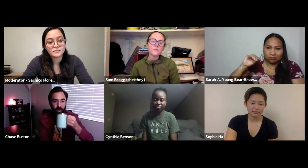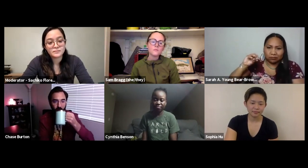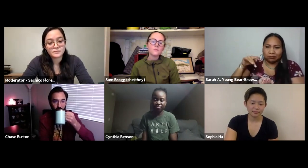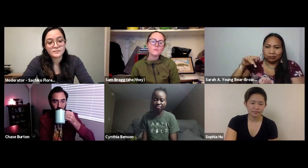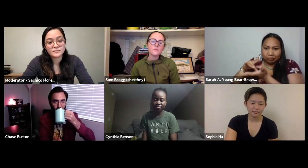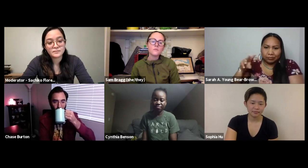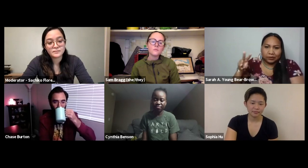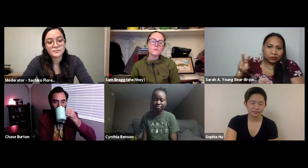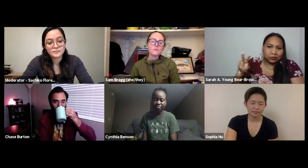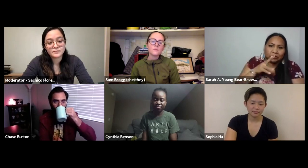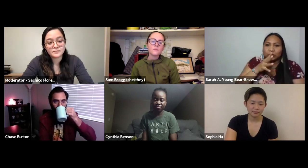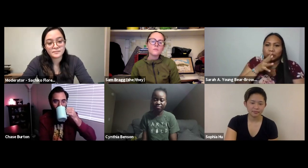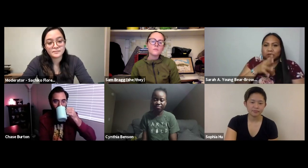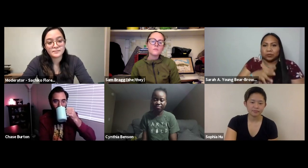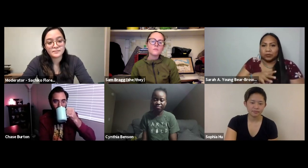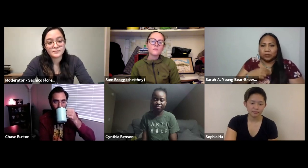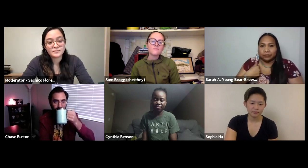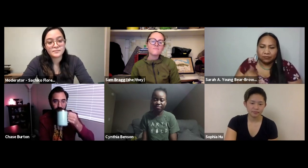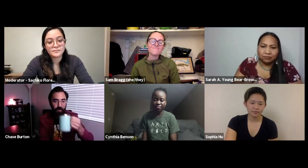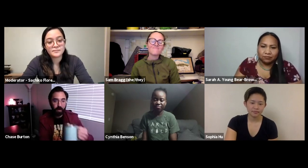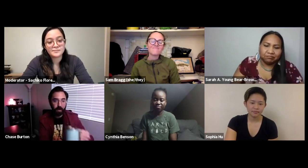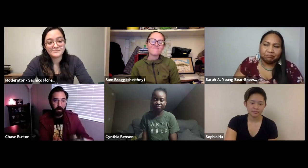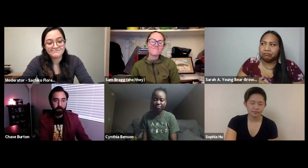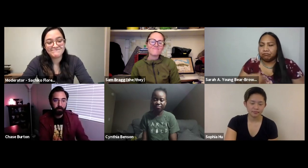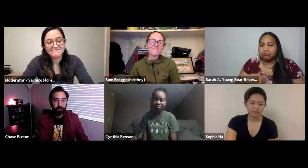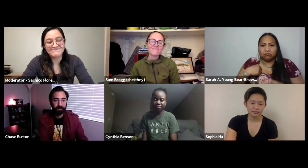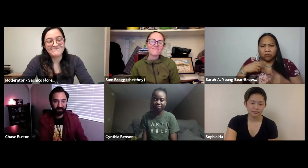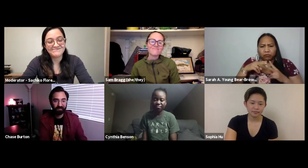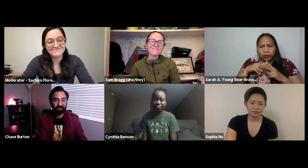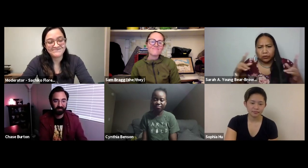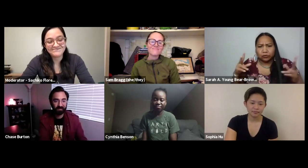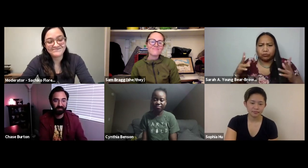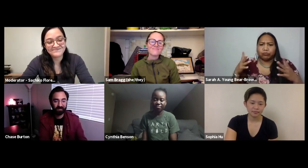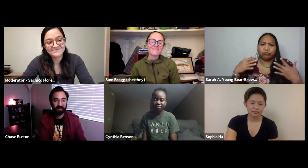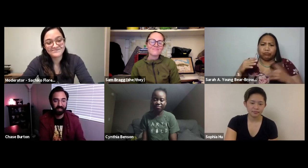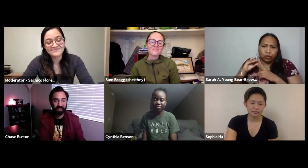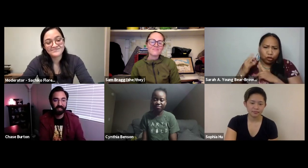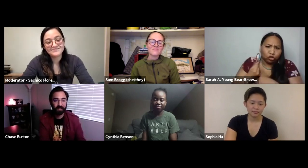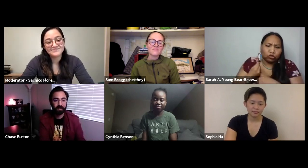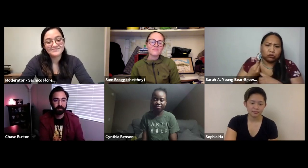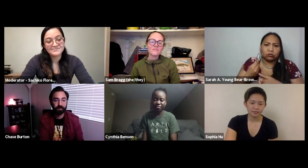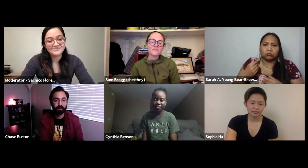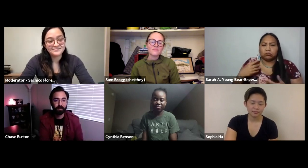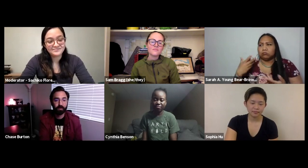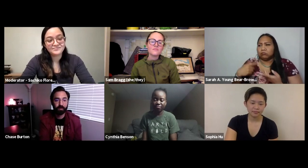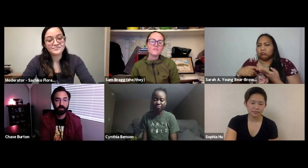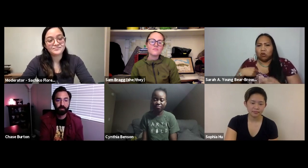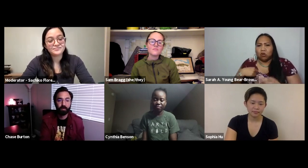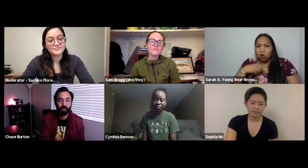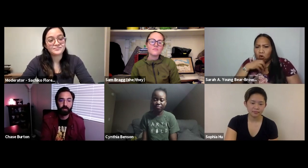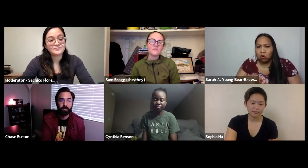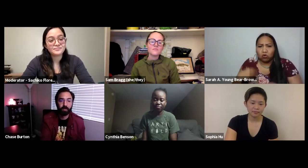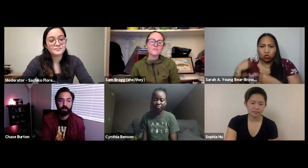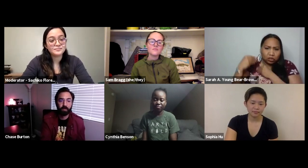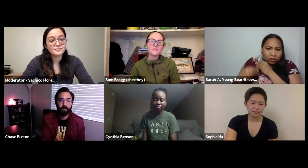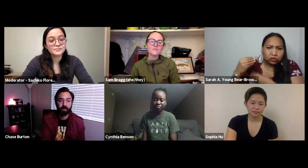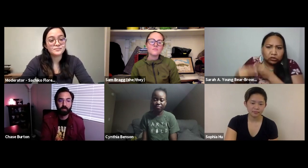much rooted in Iowa - I'm a Midwest woman. My whole life really so the culture of the